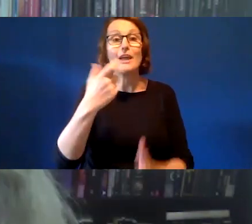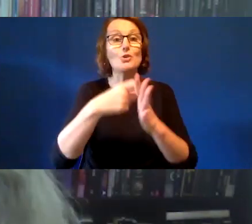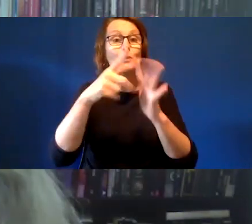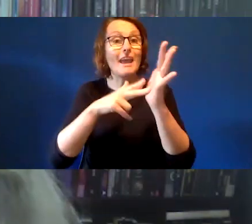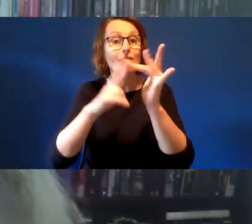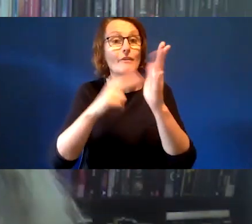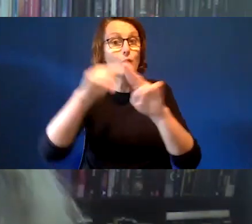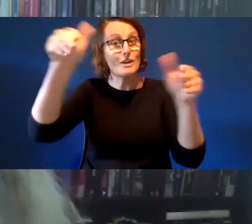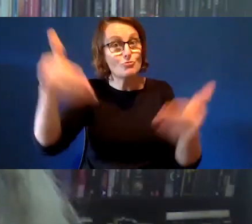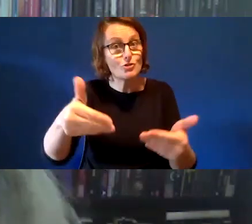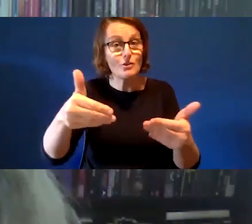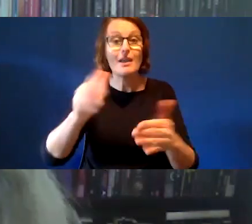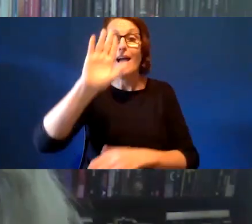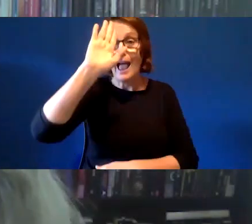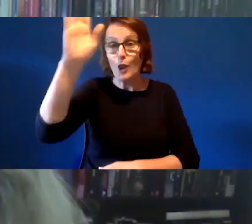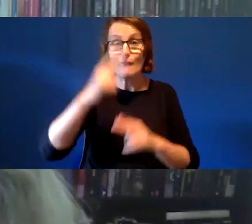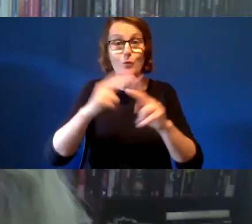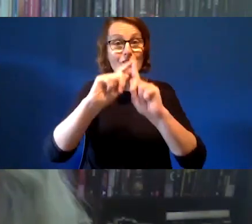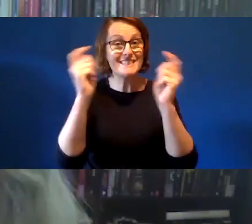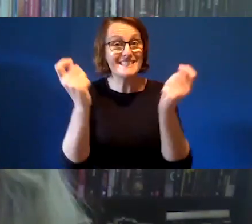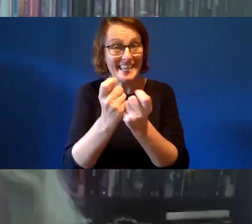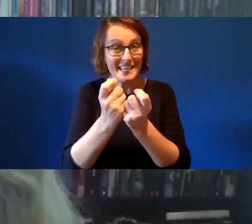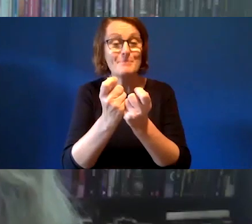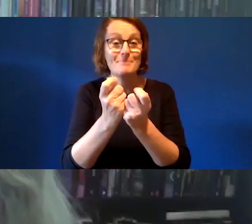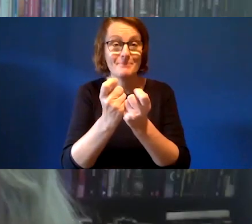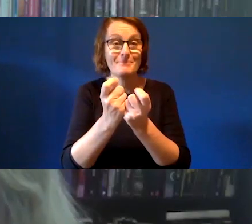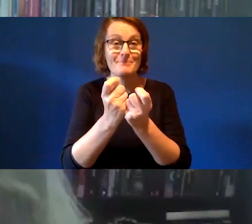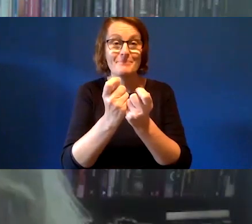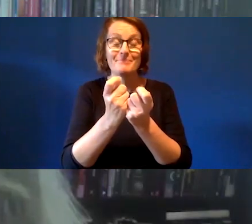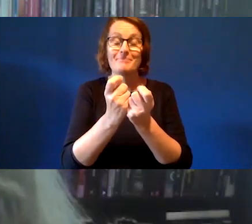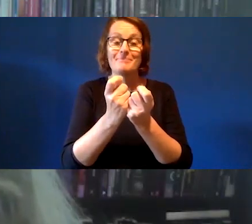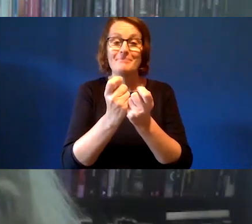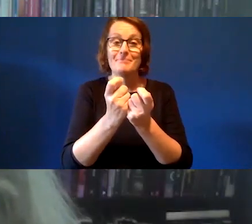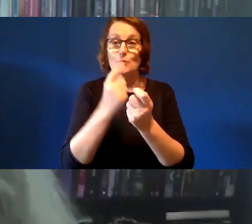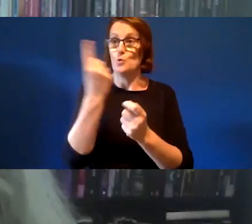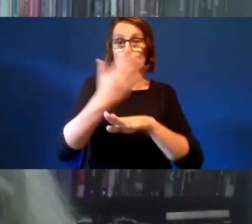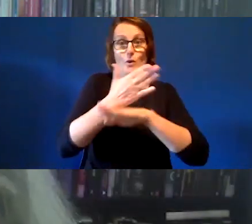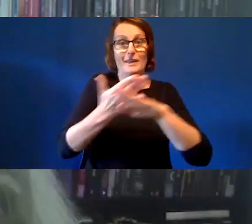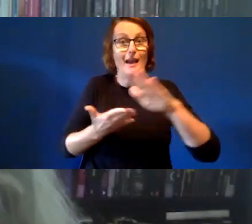hello to the team that is behind the scenes in the Australia Council.